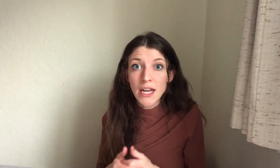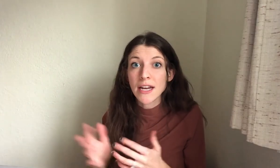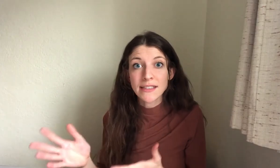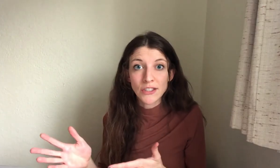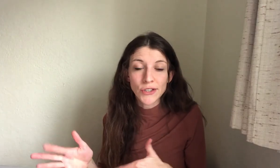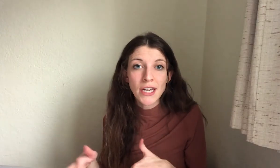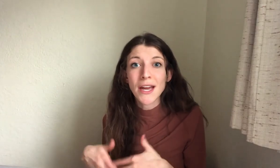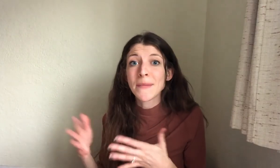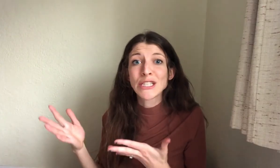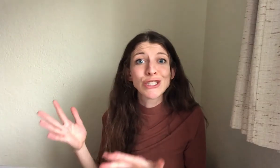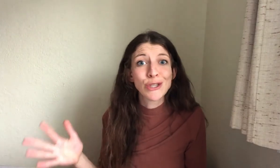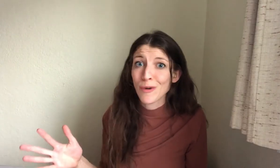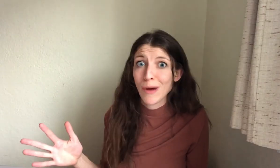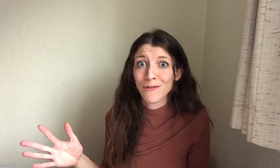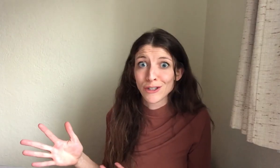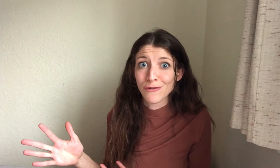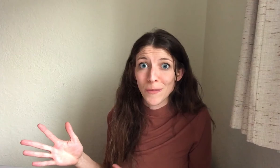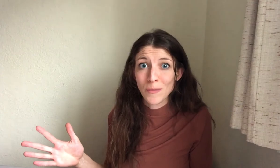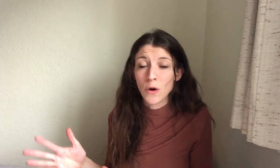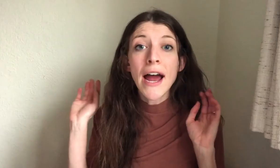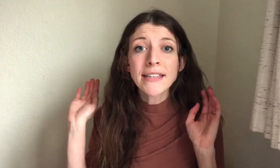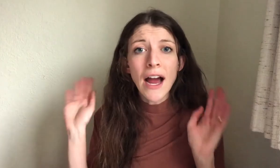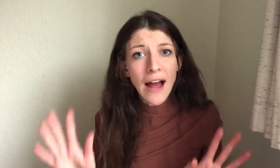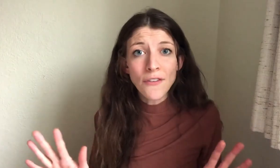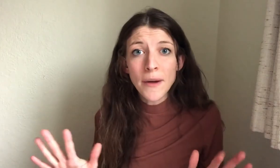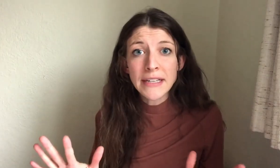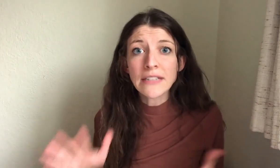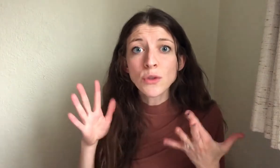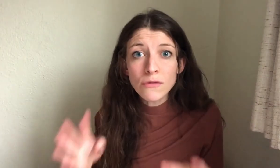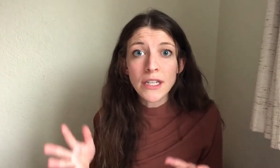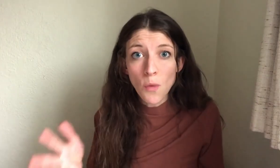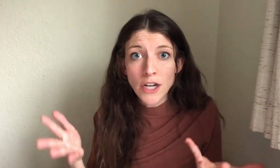and accessory can be super beneficial for people, and I highly recommend it if you really watch a